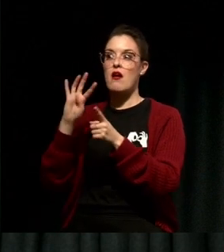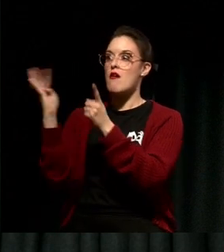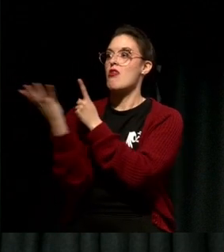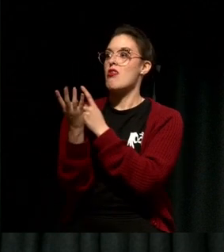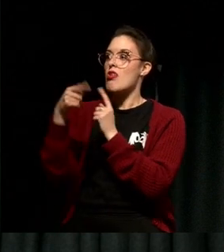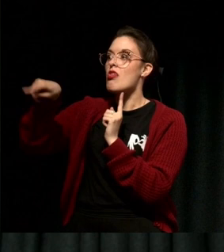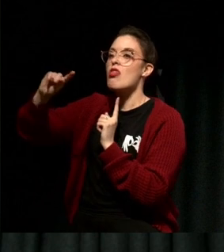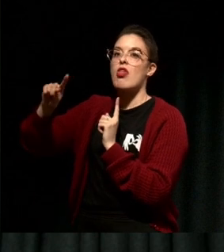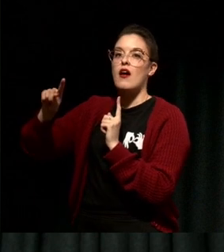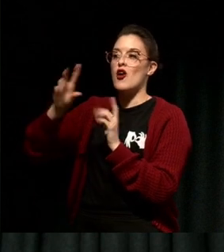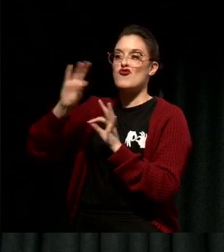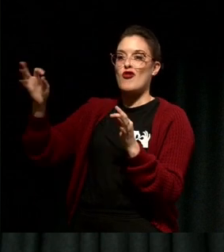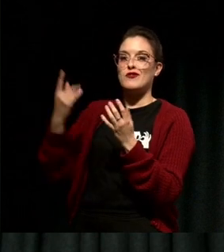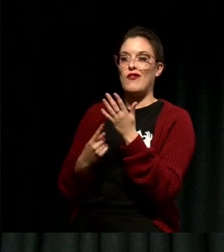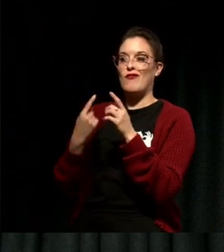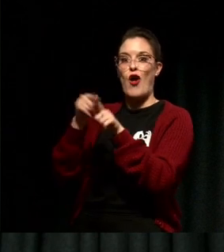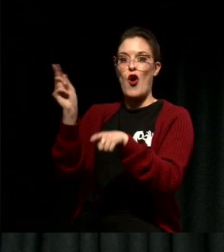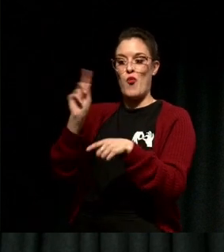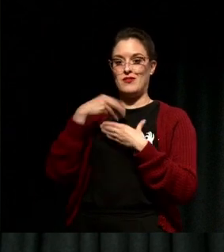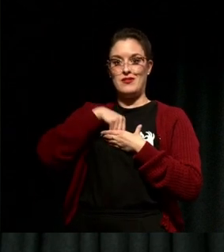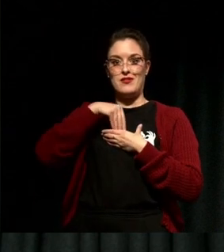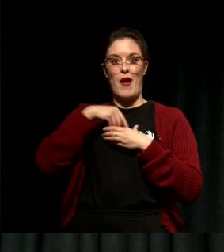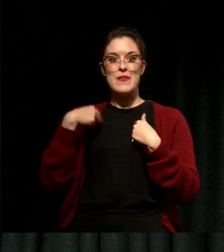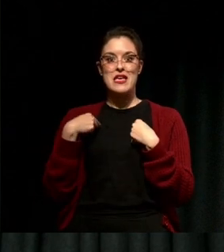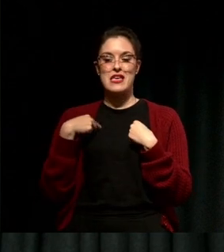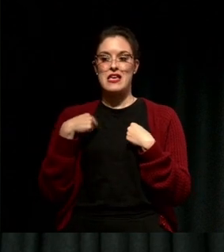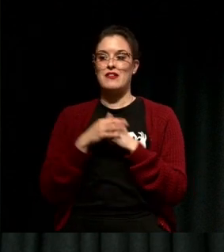I'm happy with having a birthday cake and everyone around me but if no one celebrates